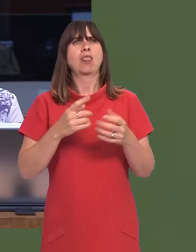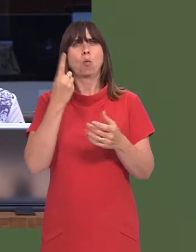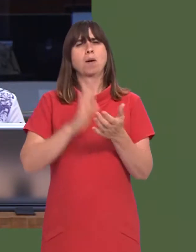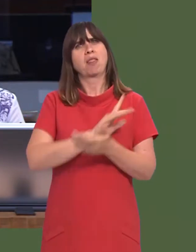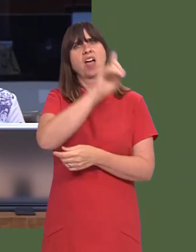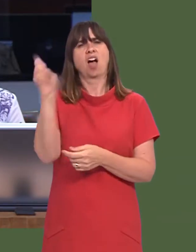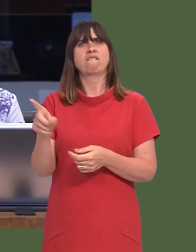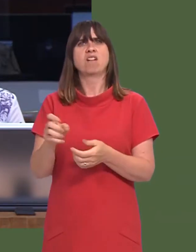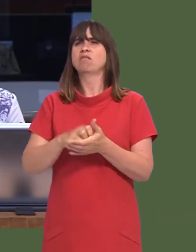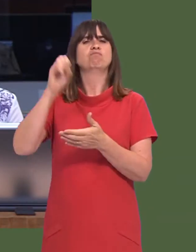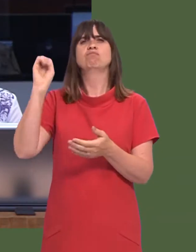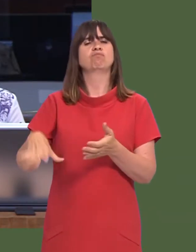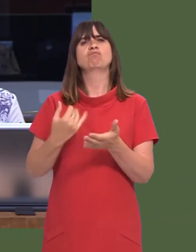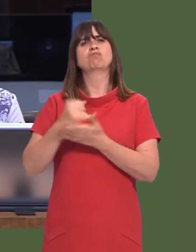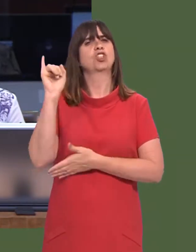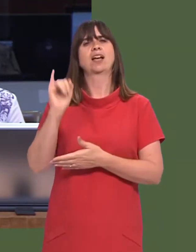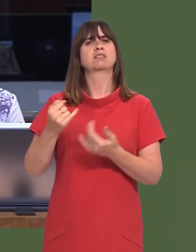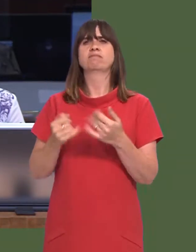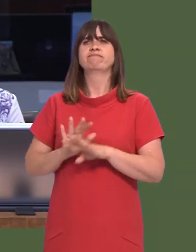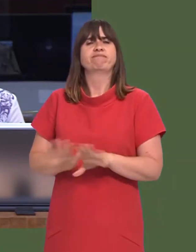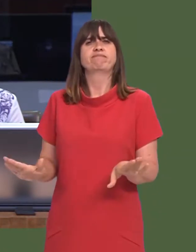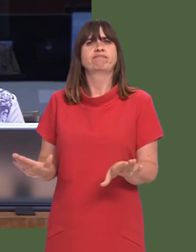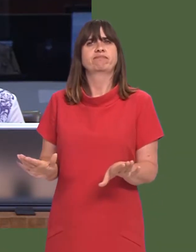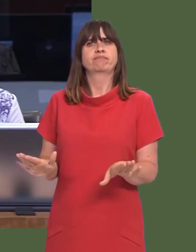and then the rejection a month later, after the election?